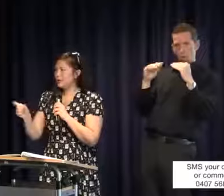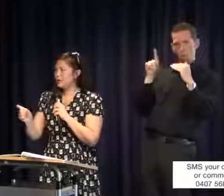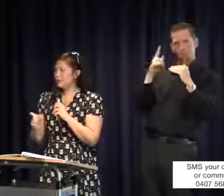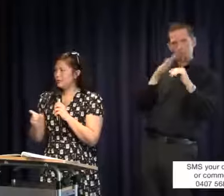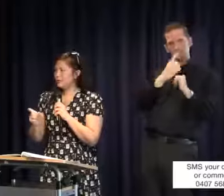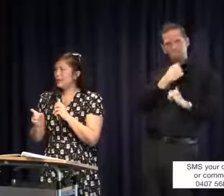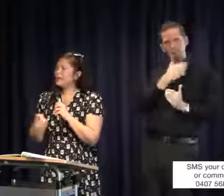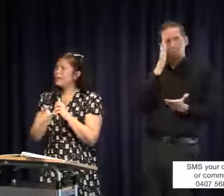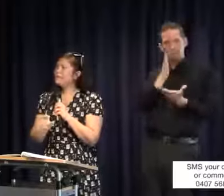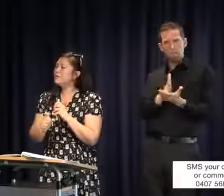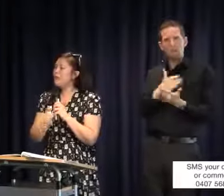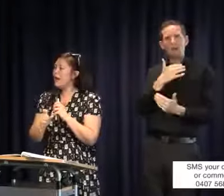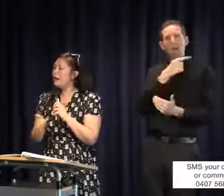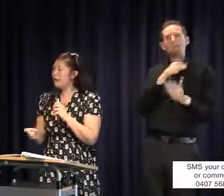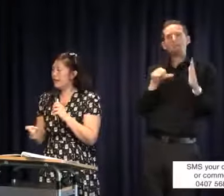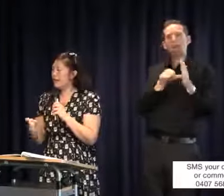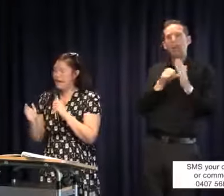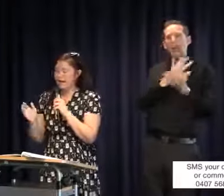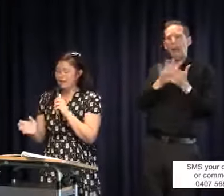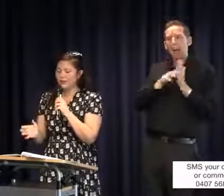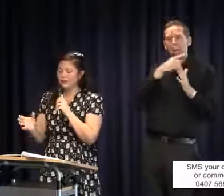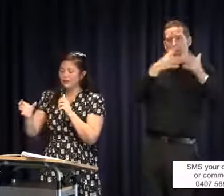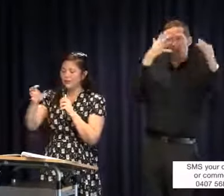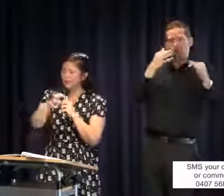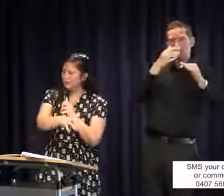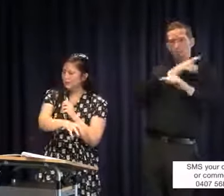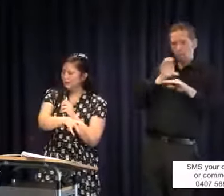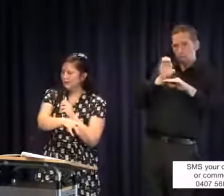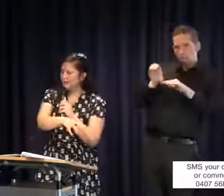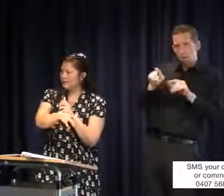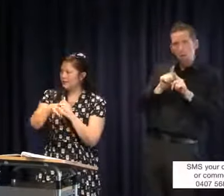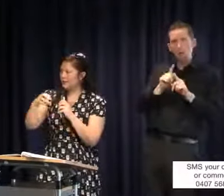to how the money was being allocated, how much money is pooled into the deaf facility